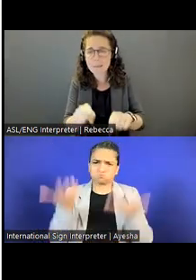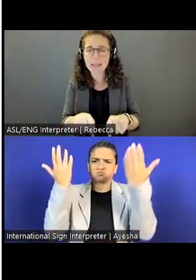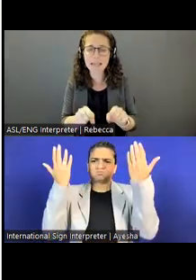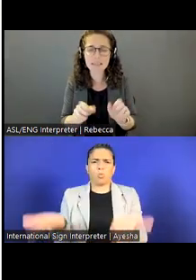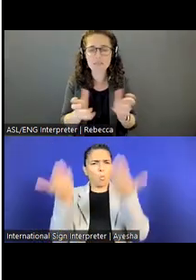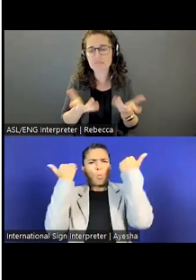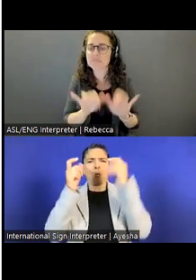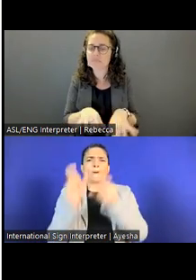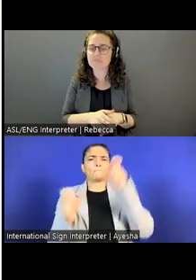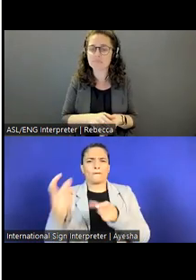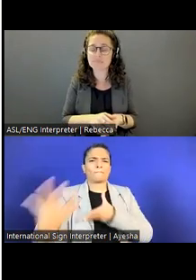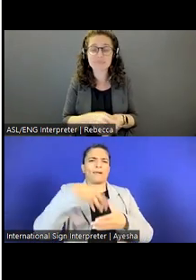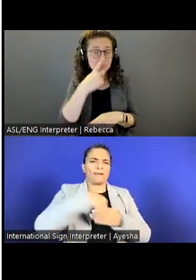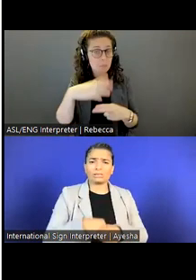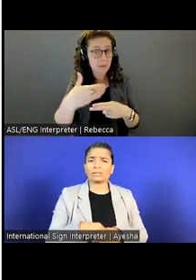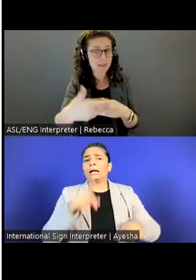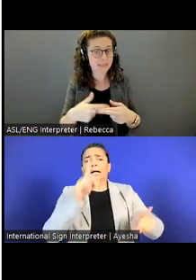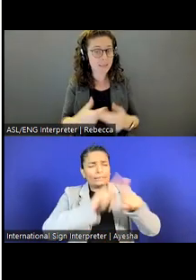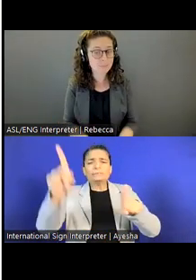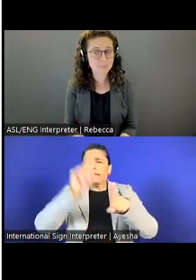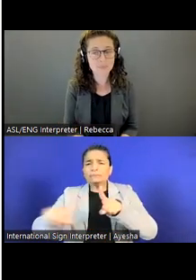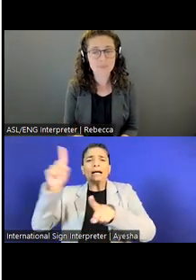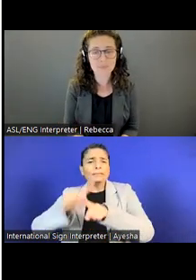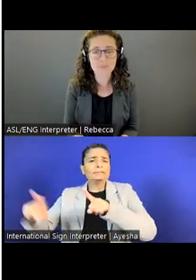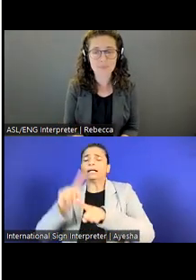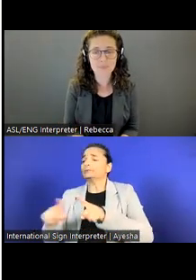So go to the next slide.